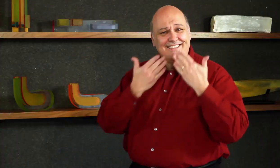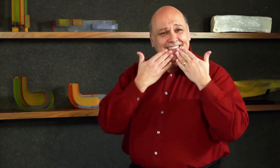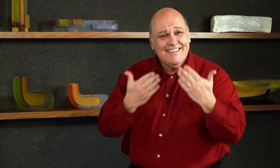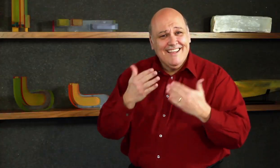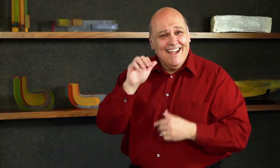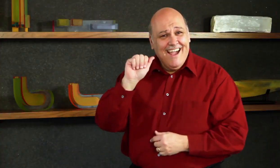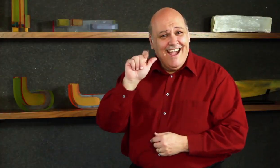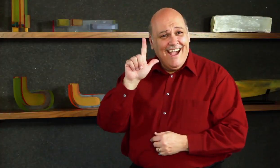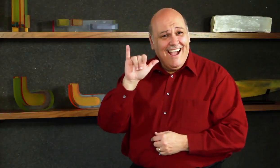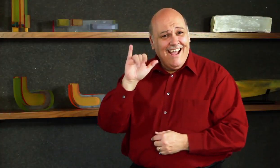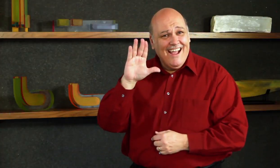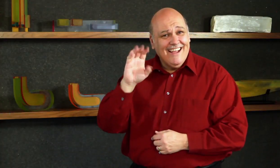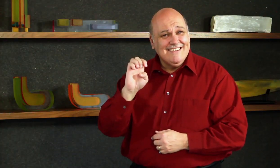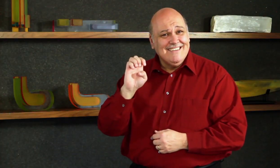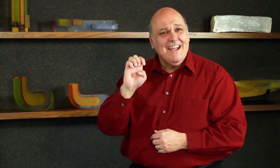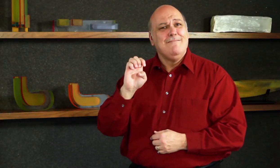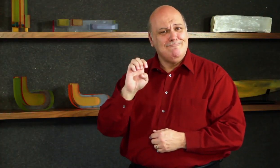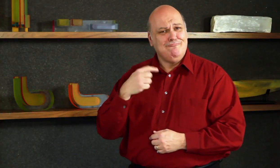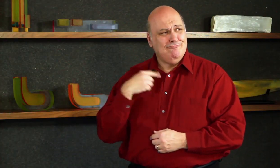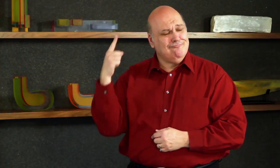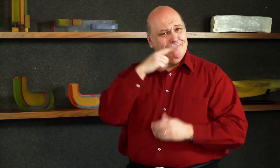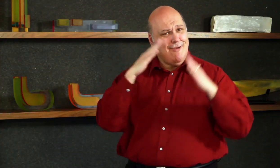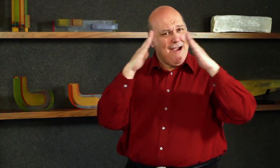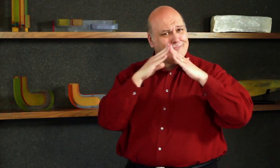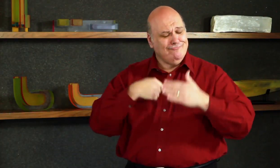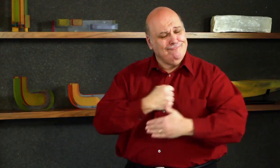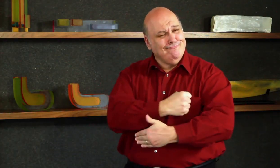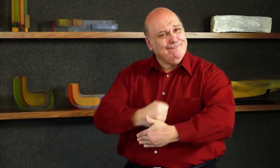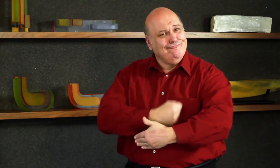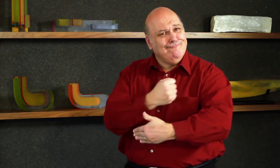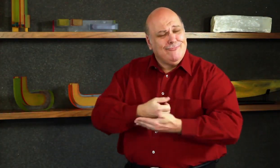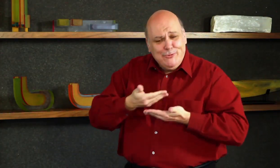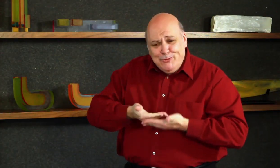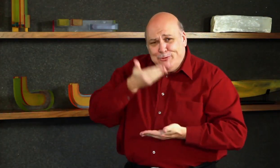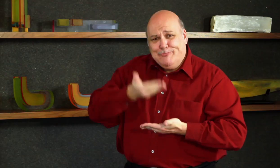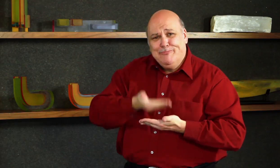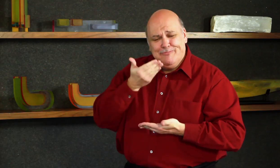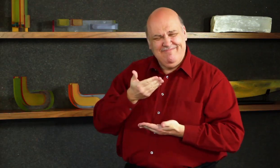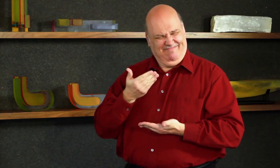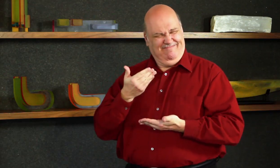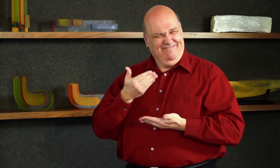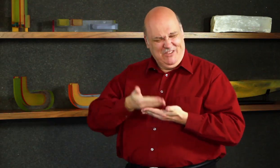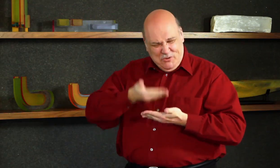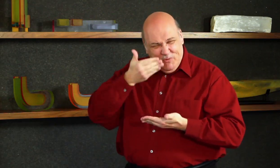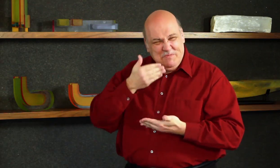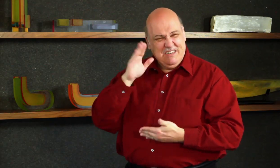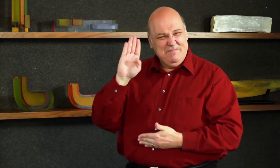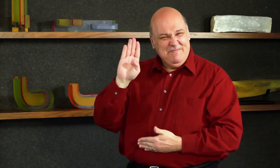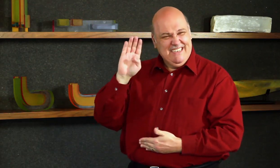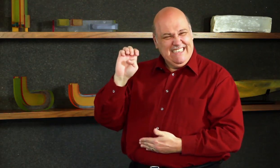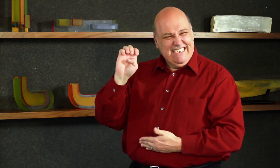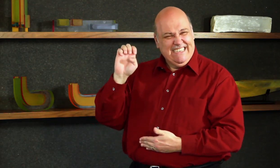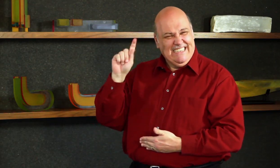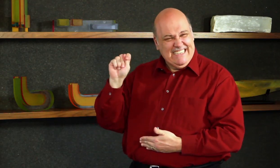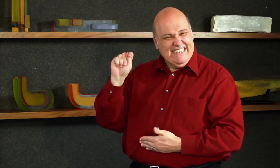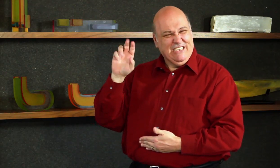Thanks Alice! Making soup out of beetroot may